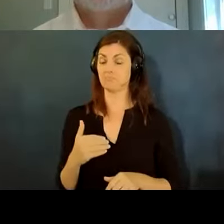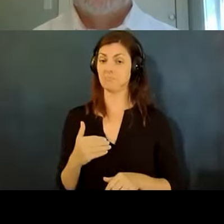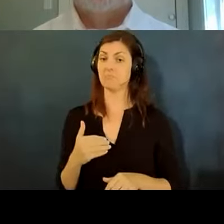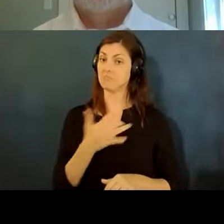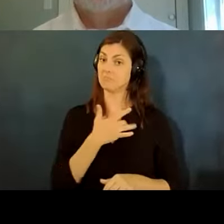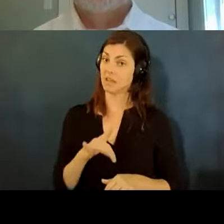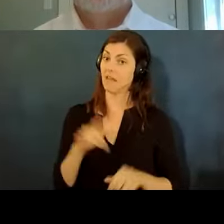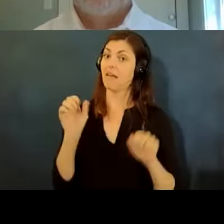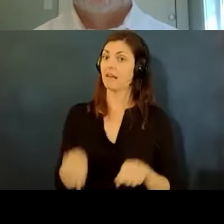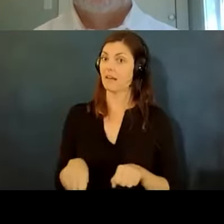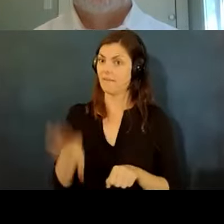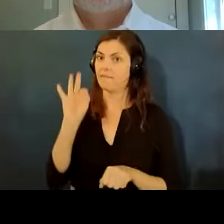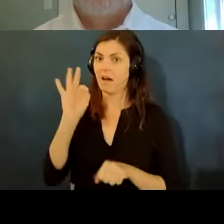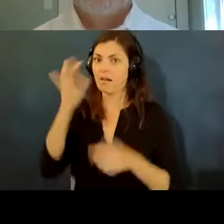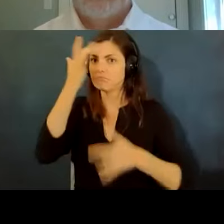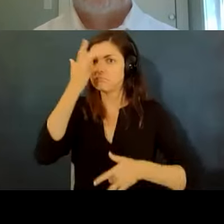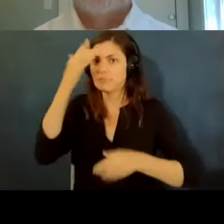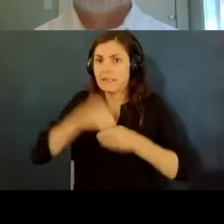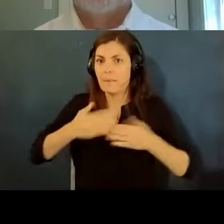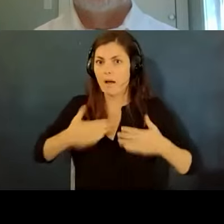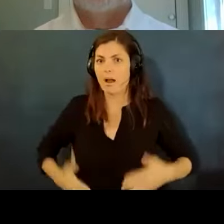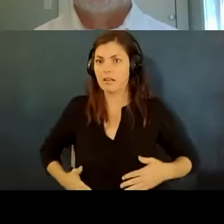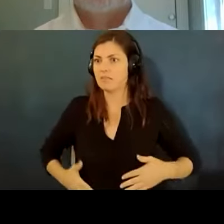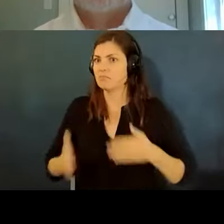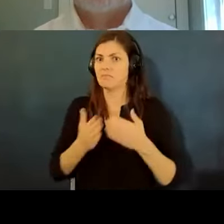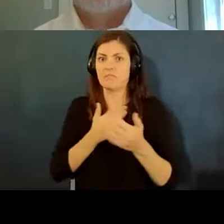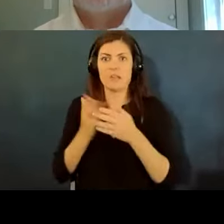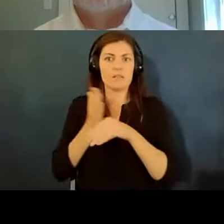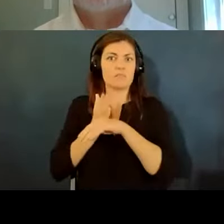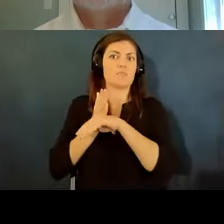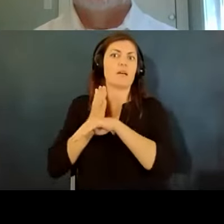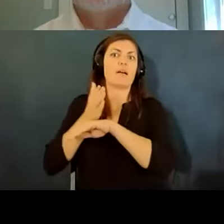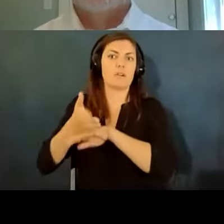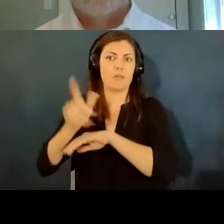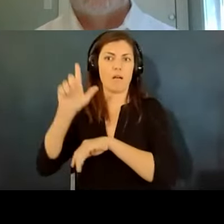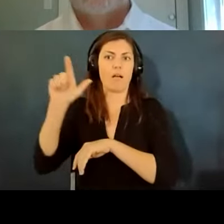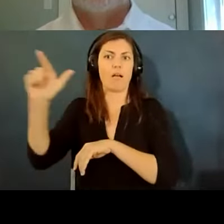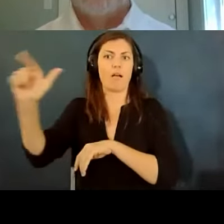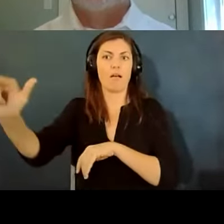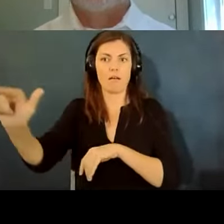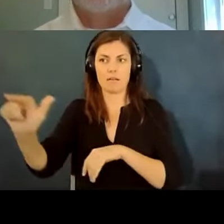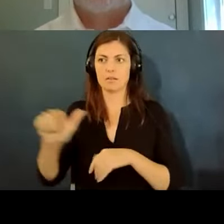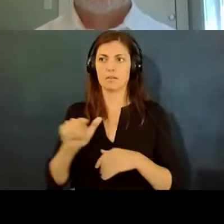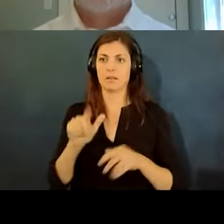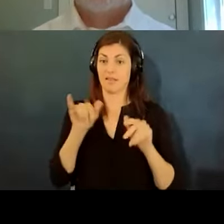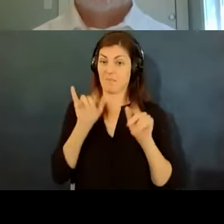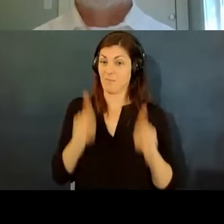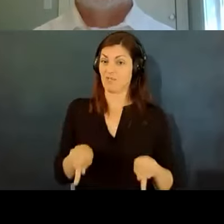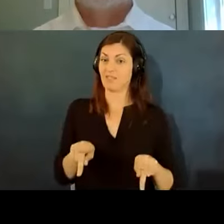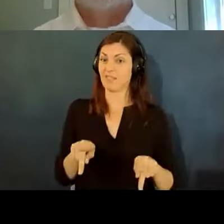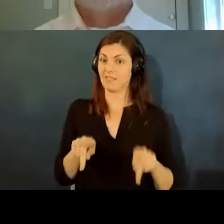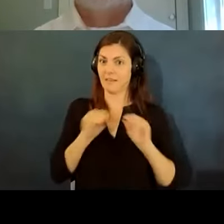virus in the body long after the person is infectious to others and so the cdc